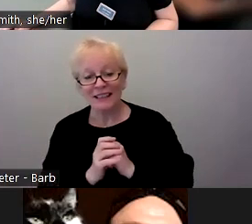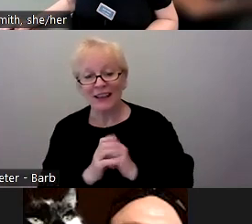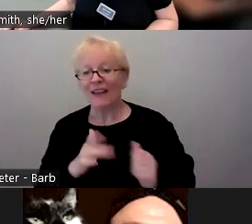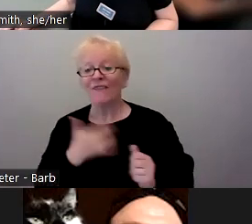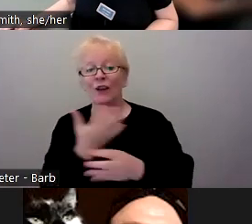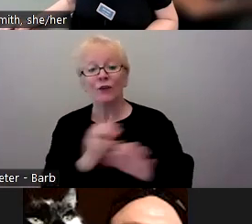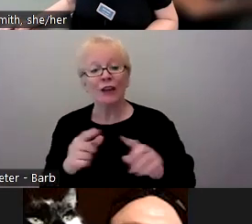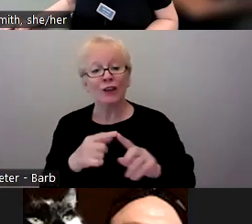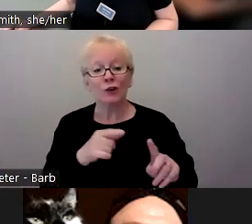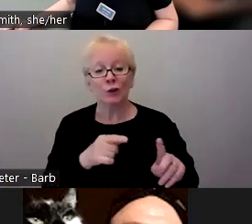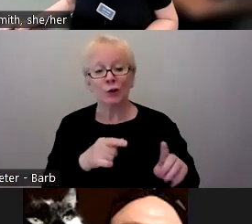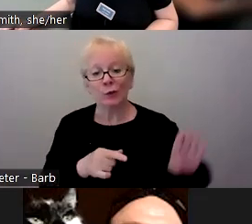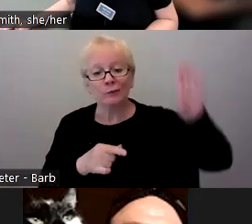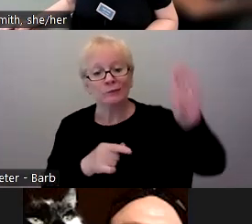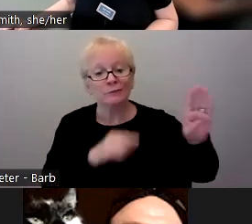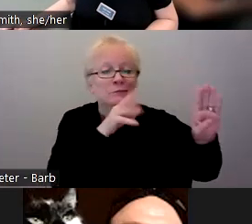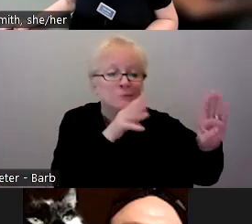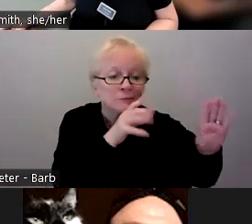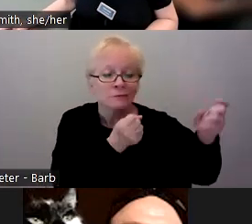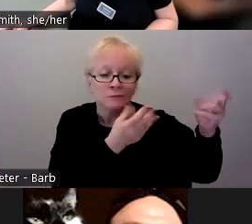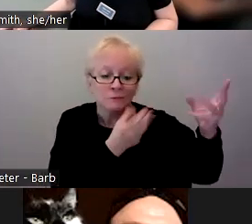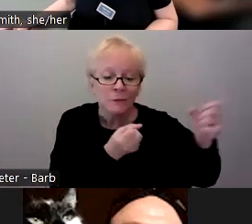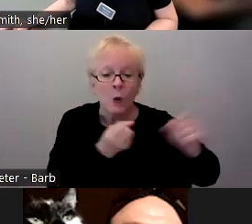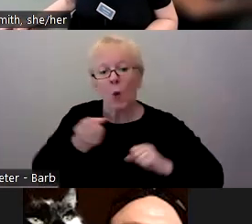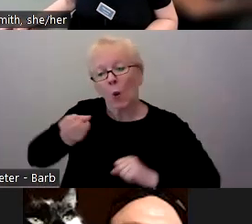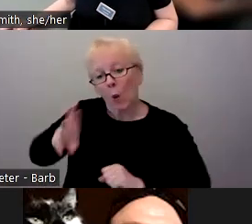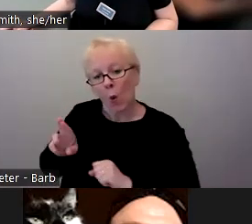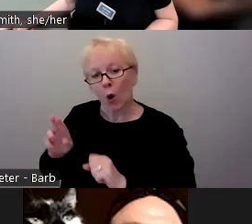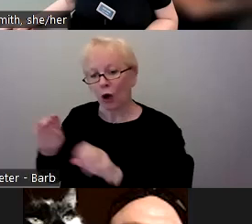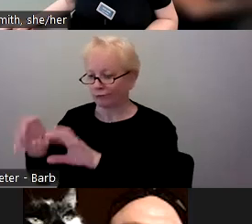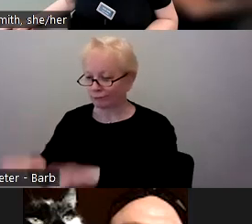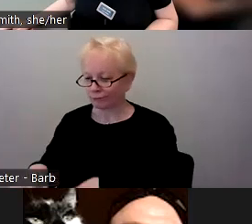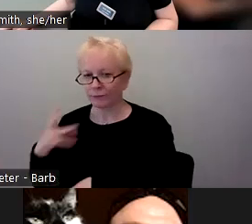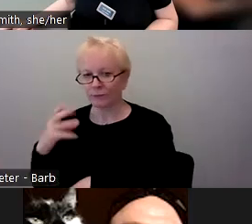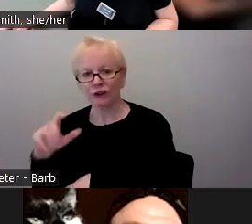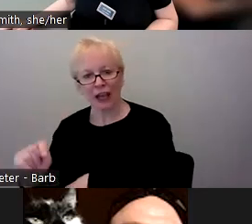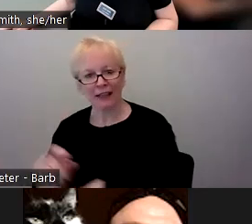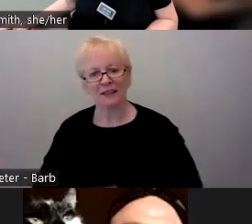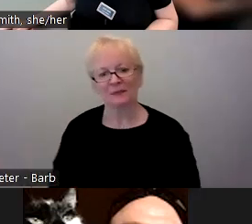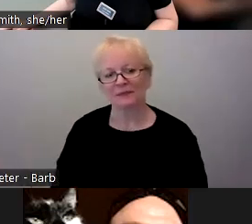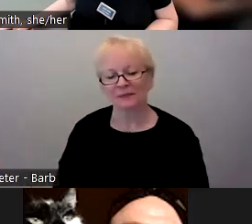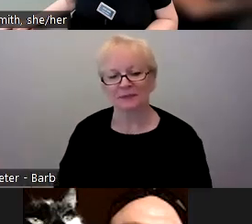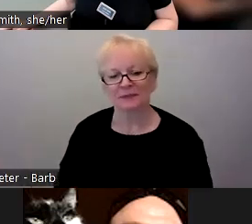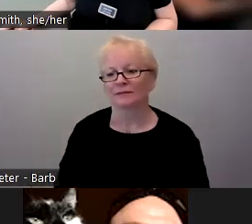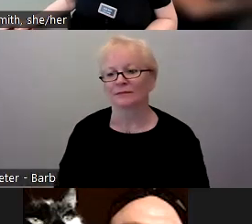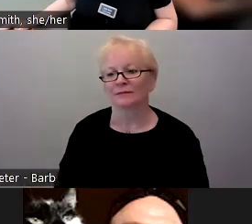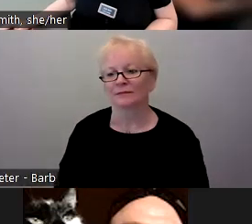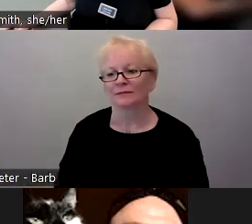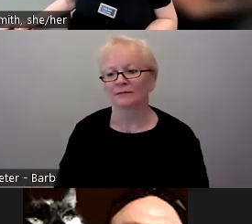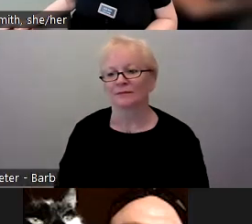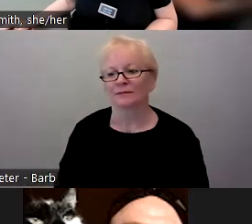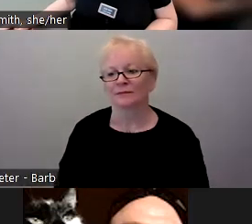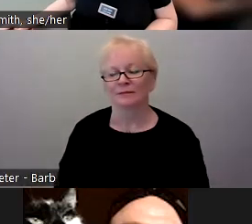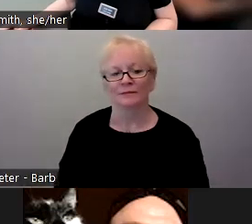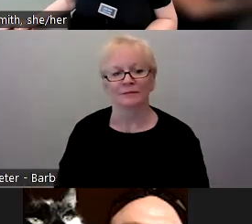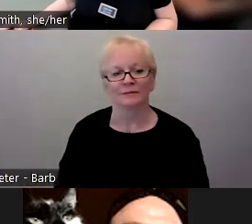And I will let our panelists address the questions as they pop up.